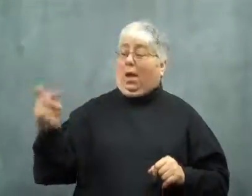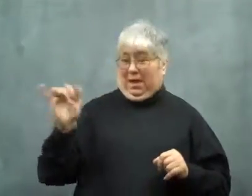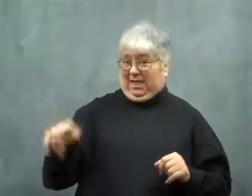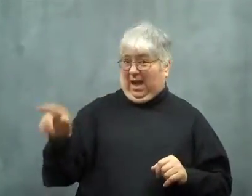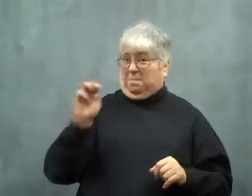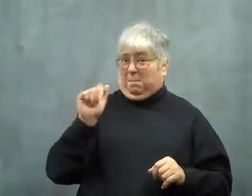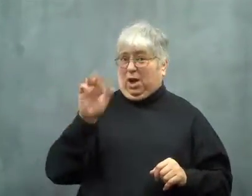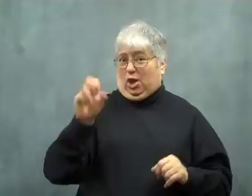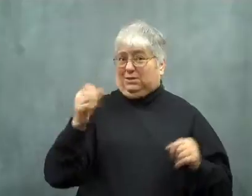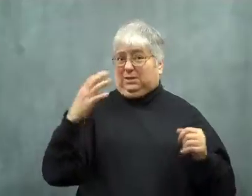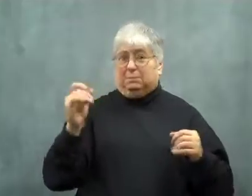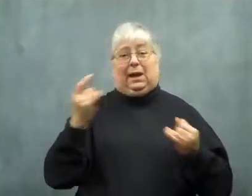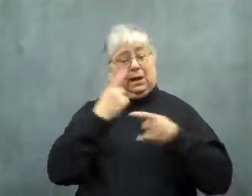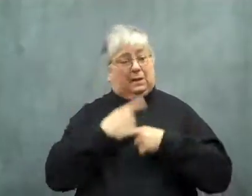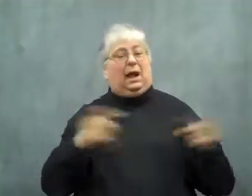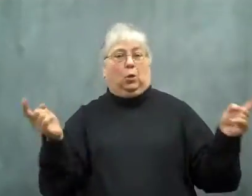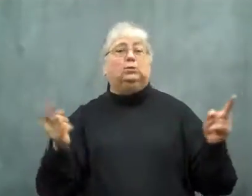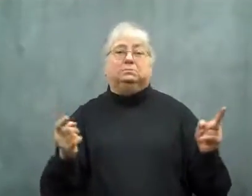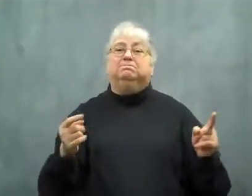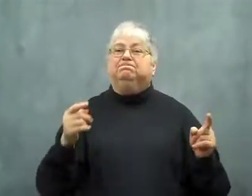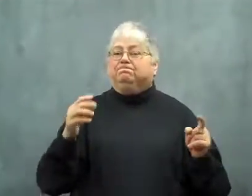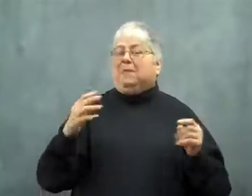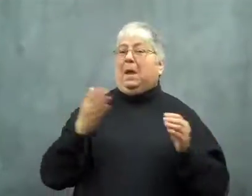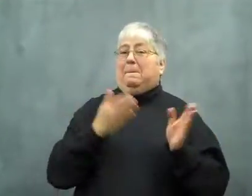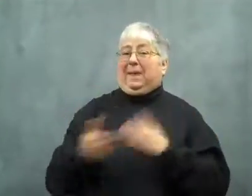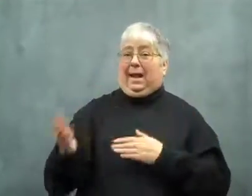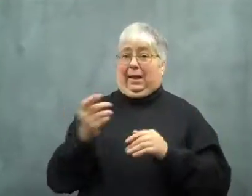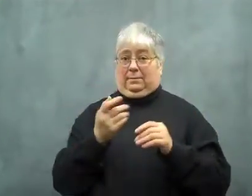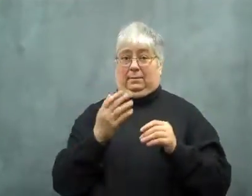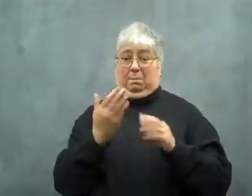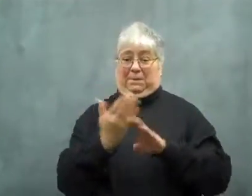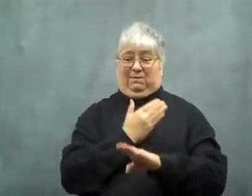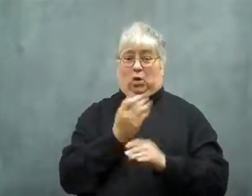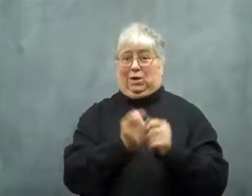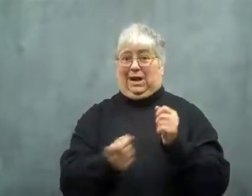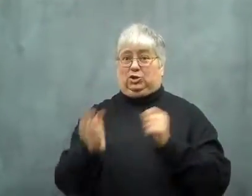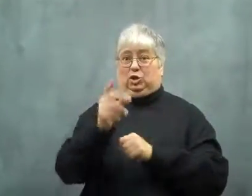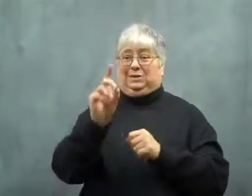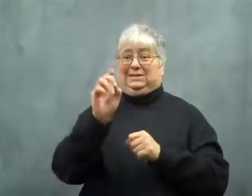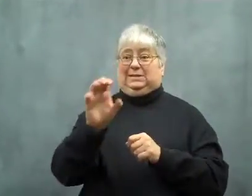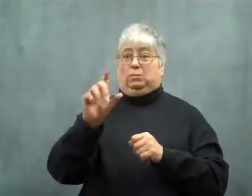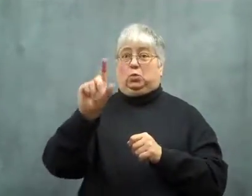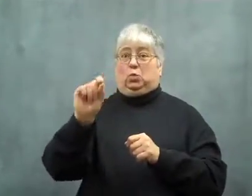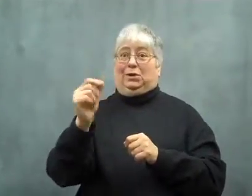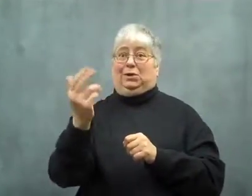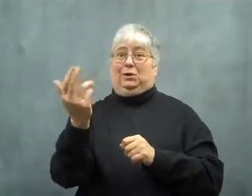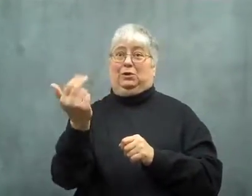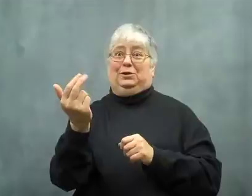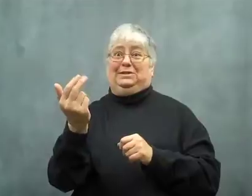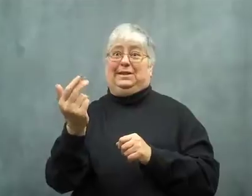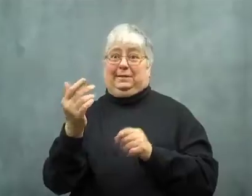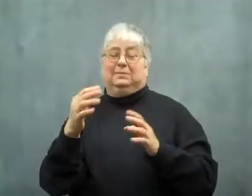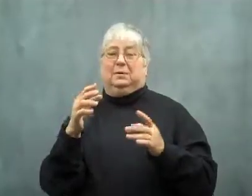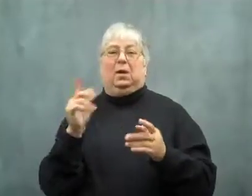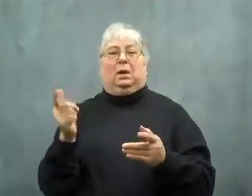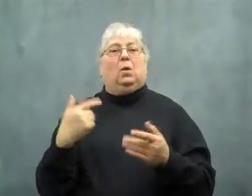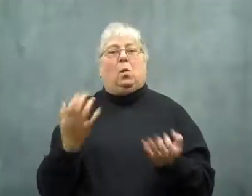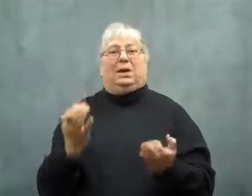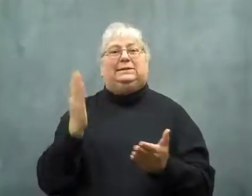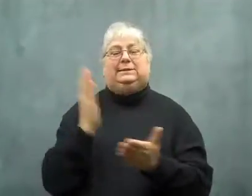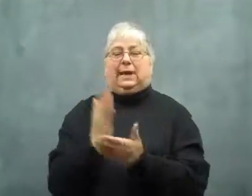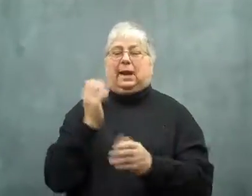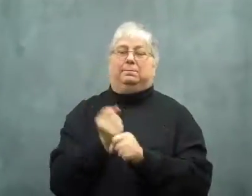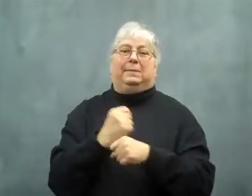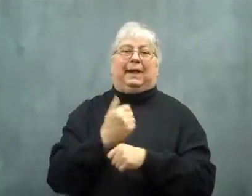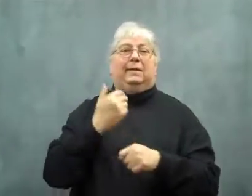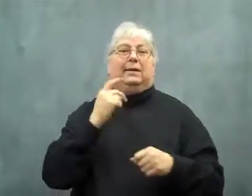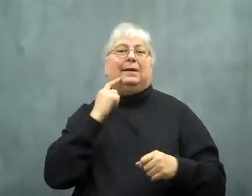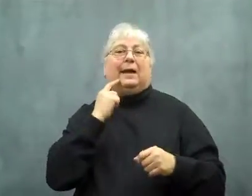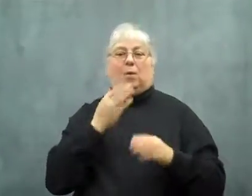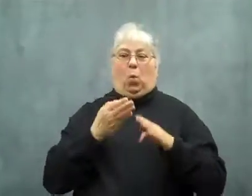The company announced that by December 2013, it would stop